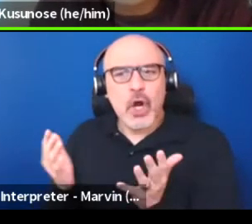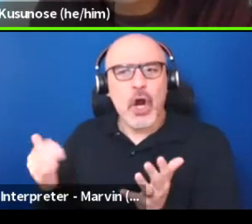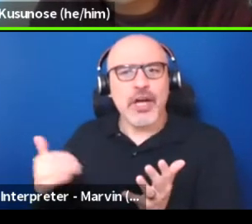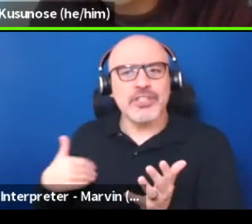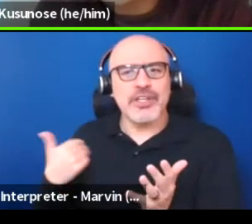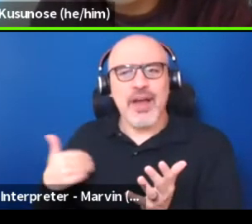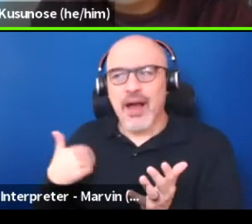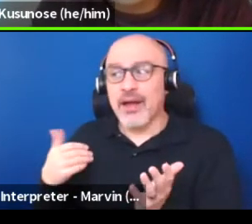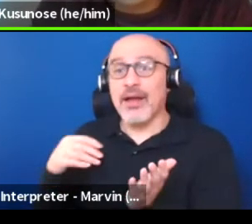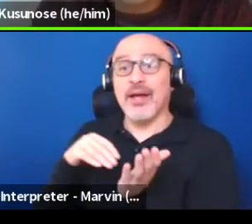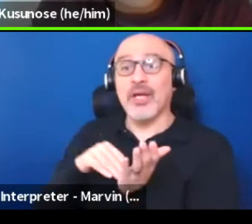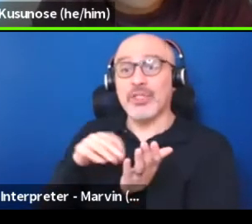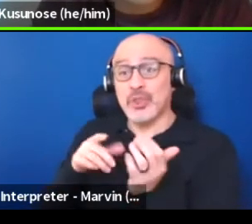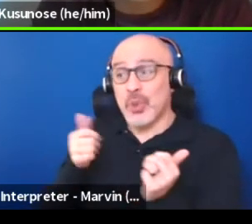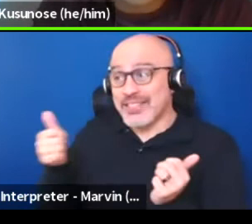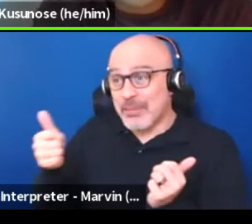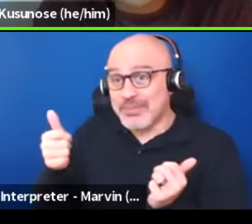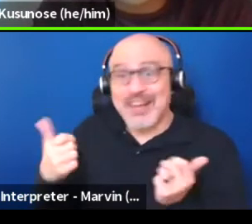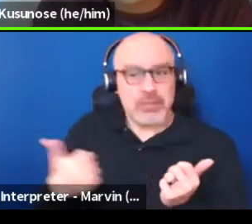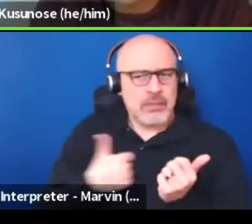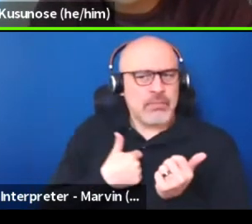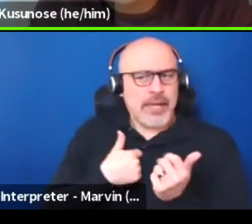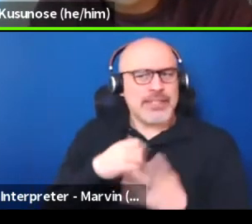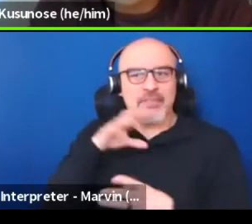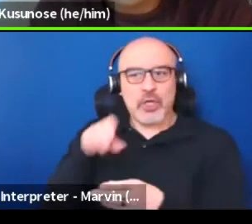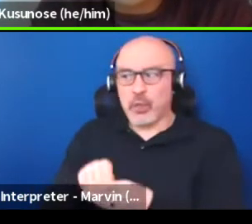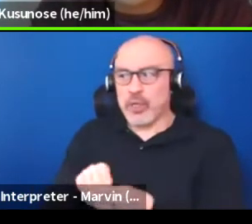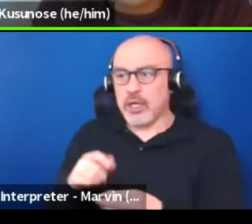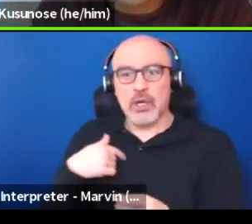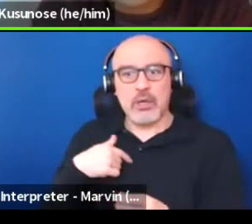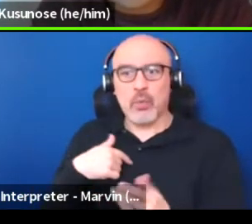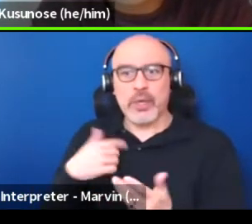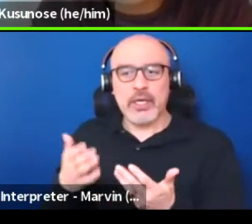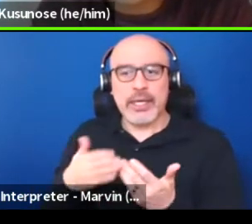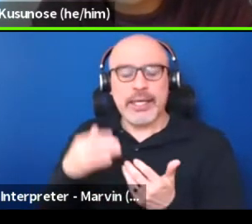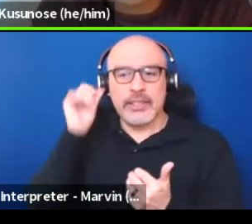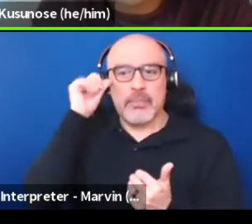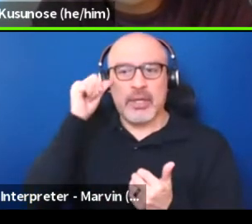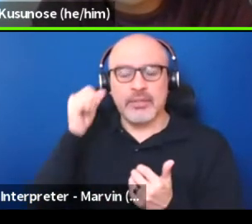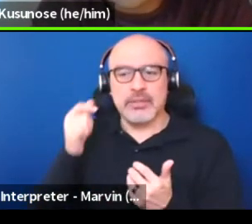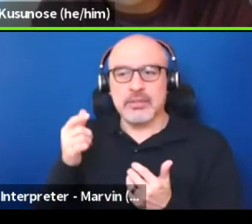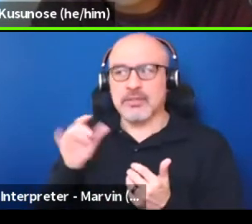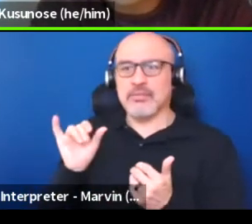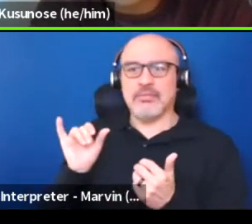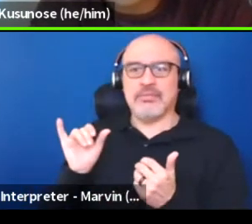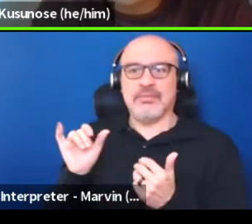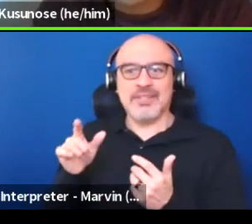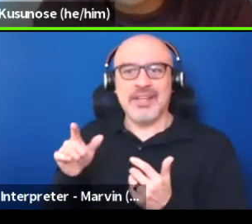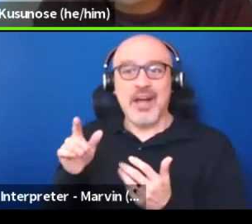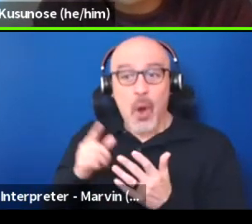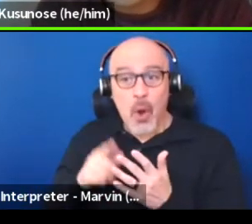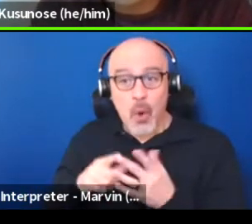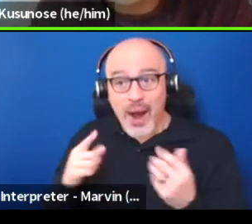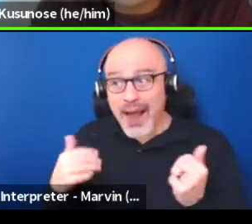myself included, we're very impressionable on the things that happened during our adolescents.